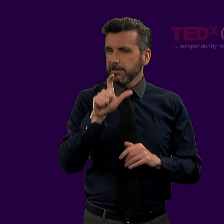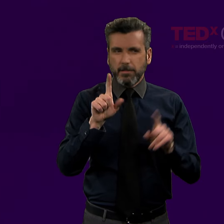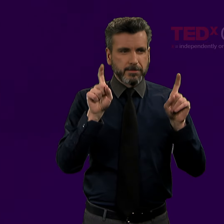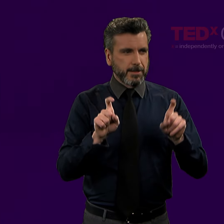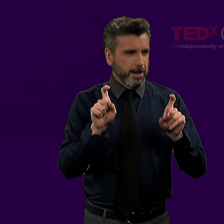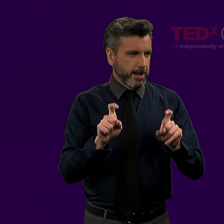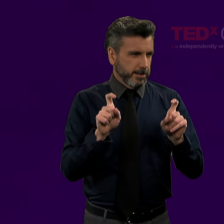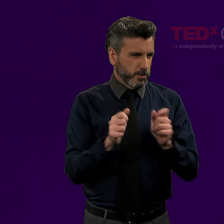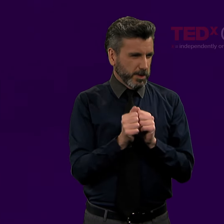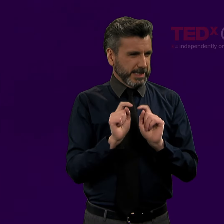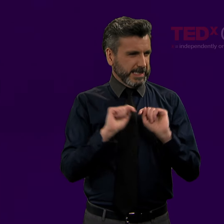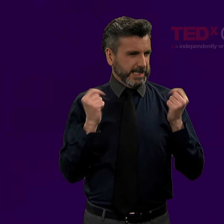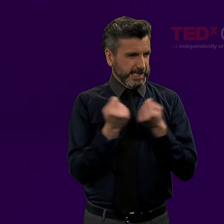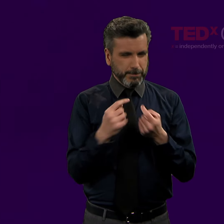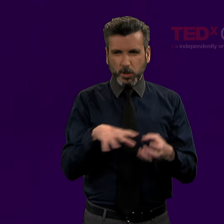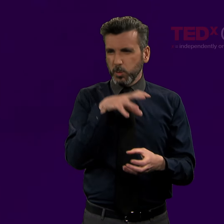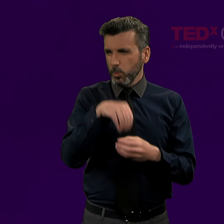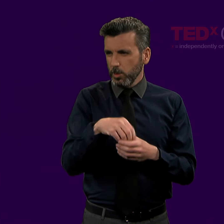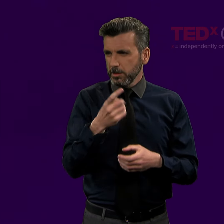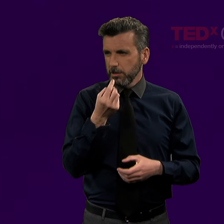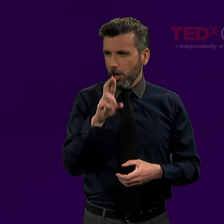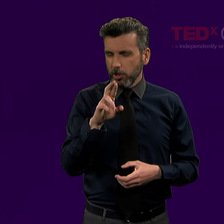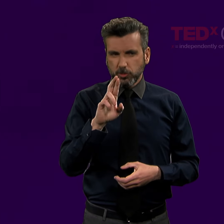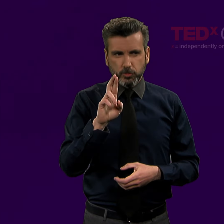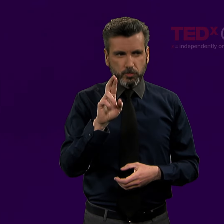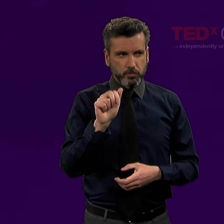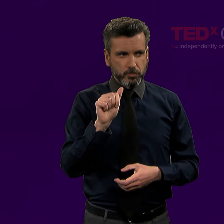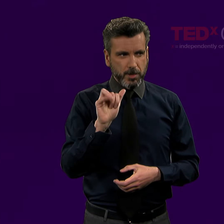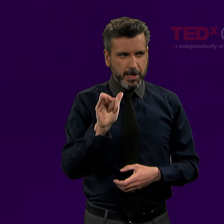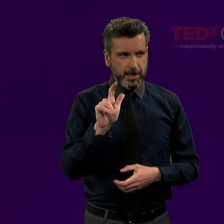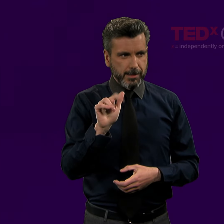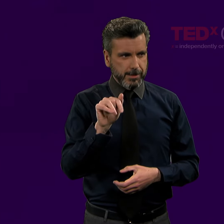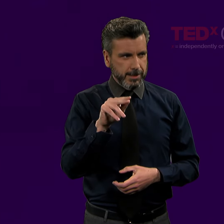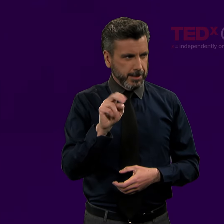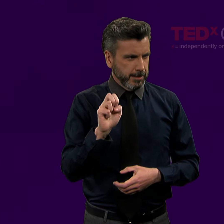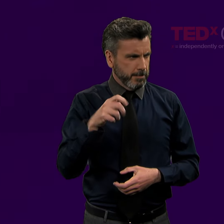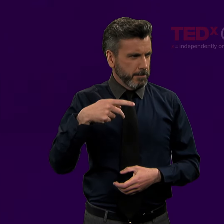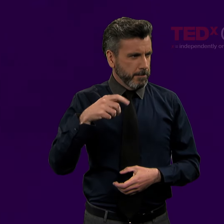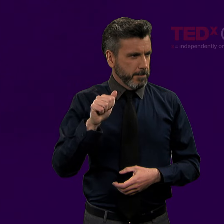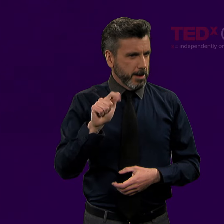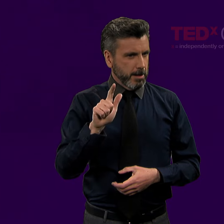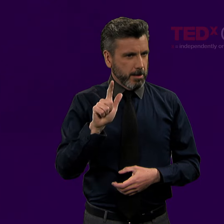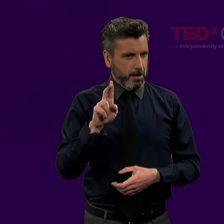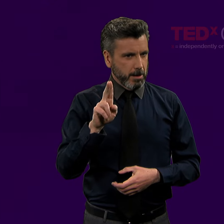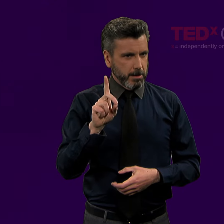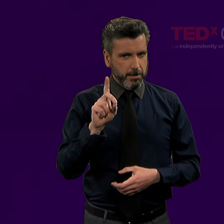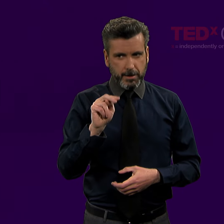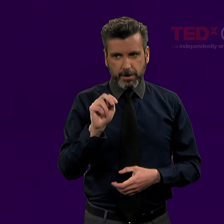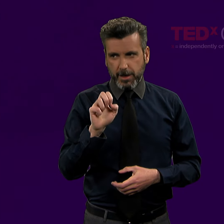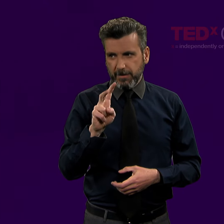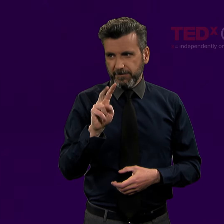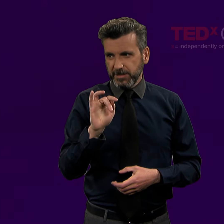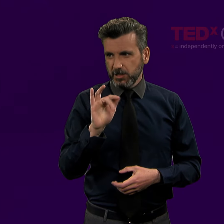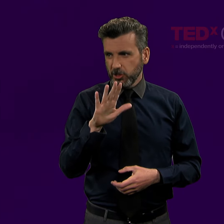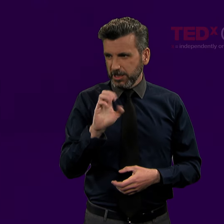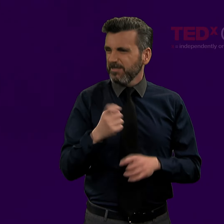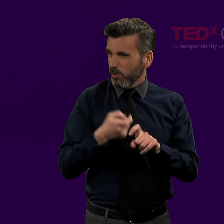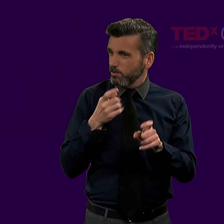A team of us were involved in developing a sign skills test. [Dr. Raylene Paludneviciene